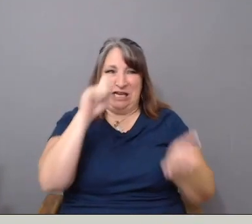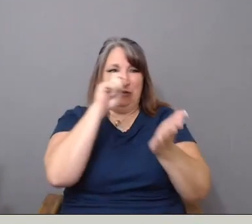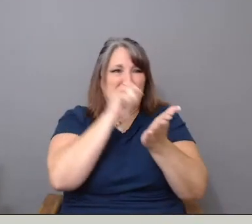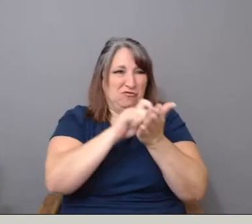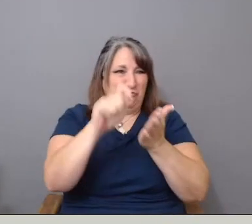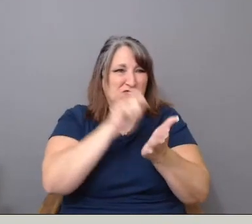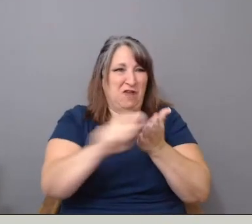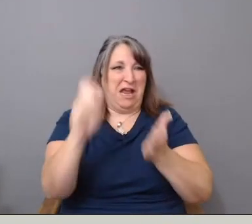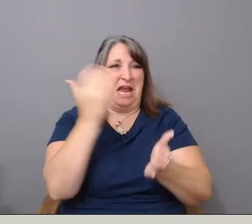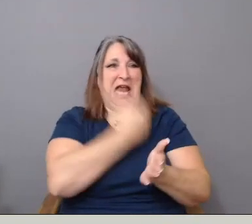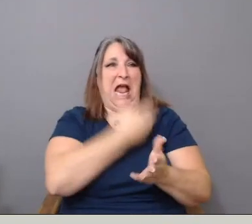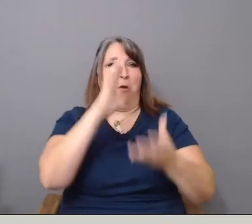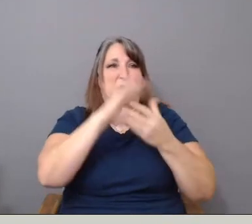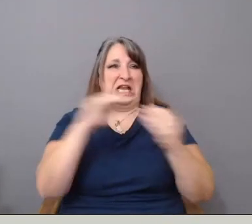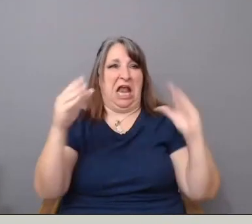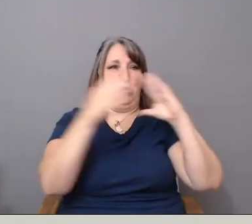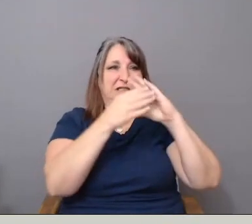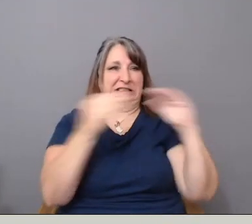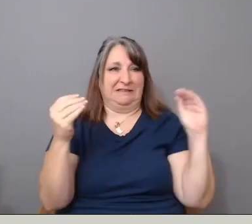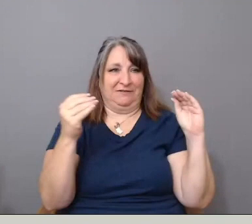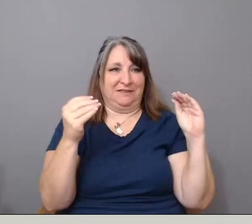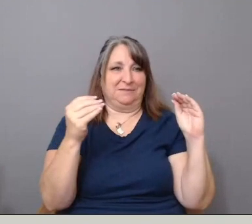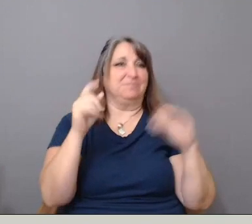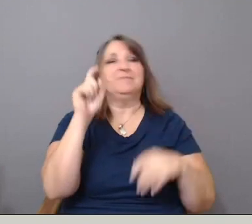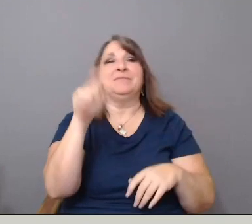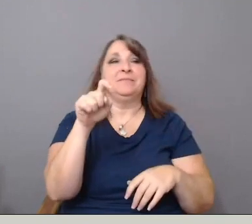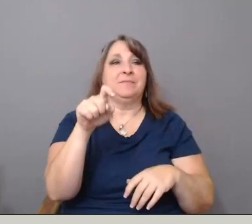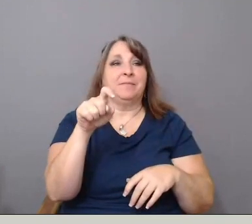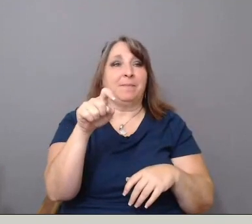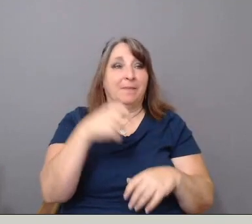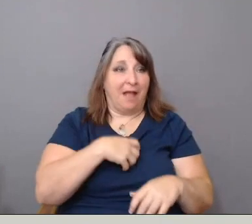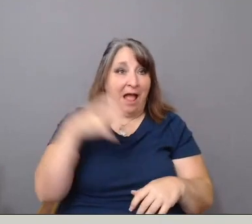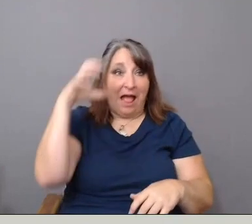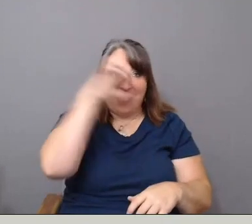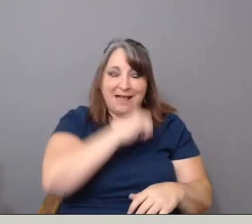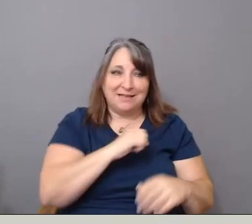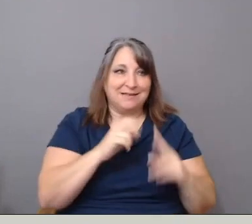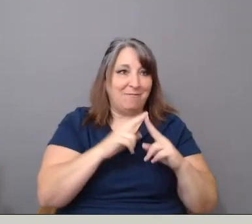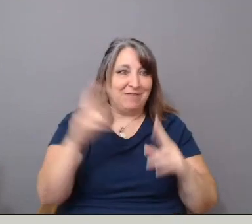And I guess I'm so stubborn.